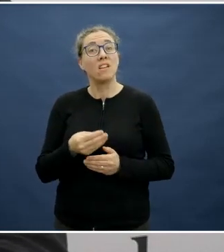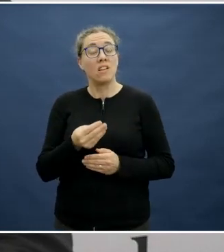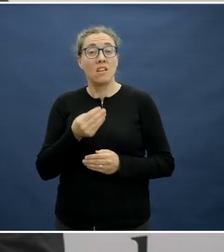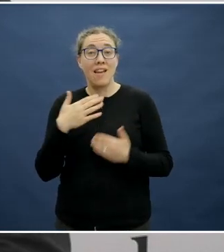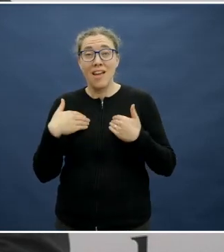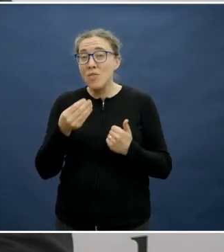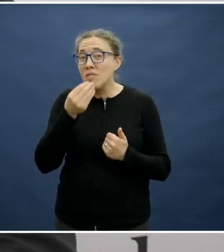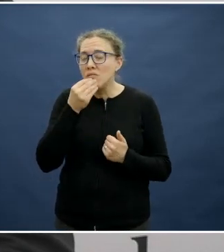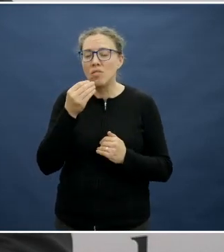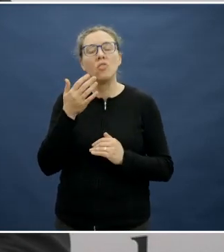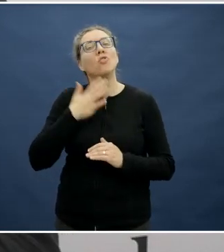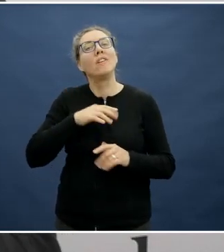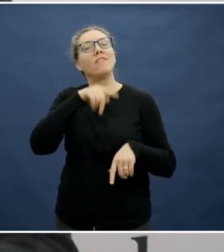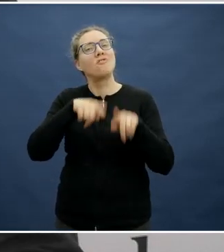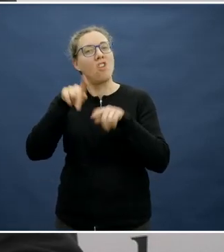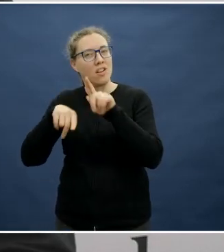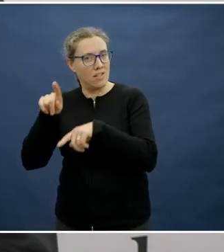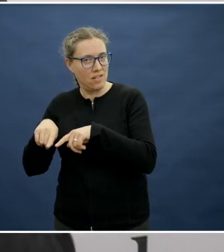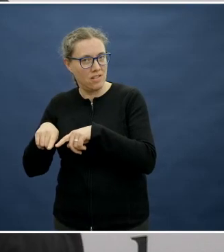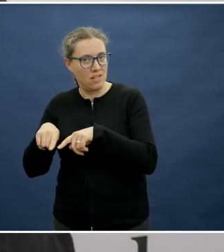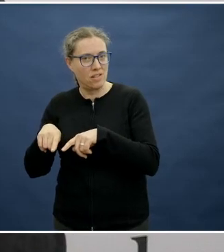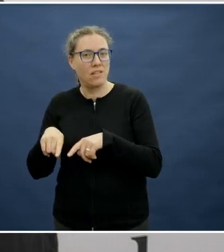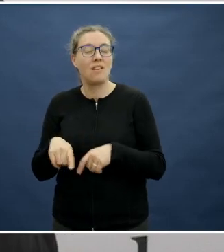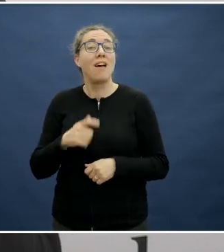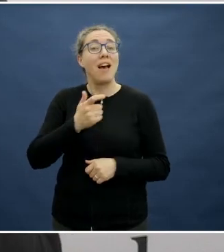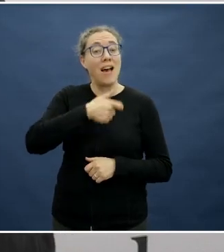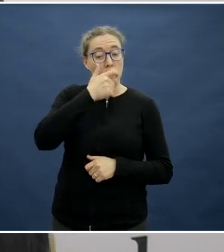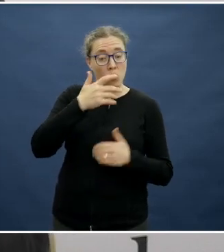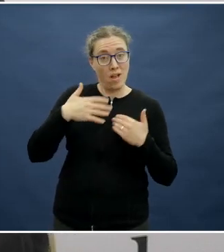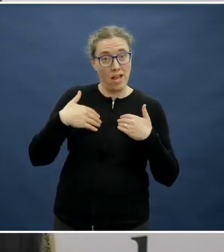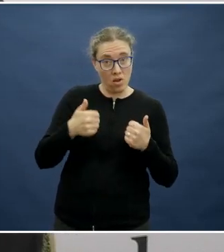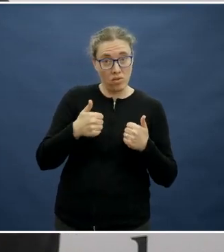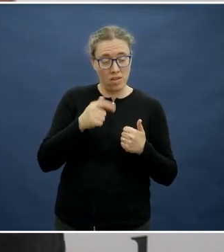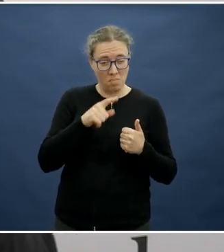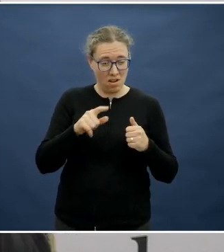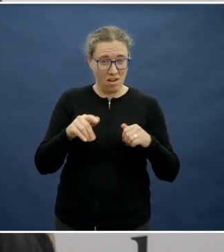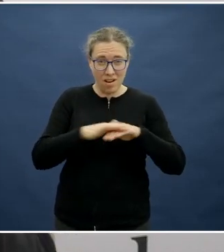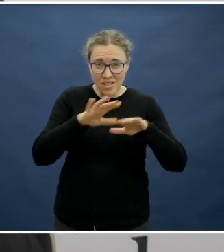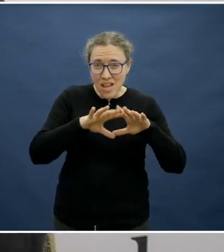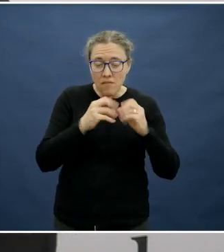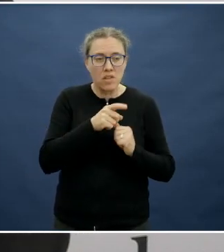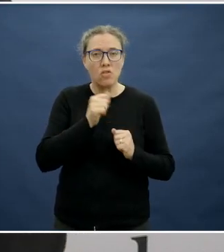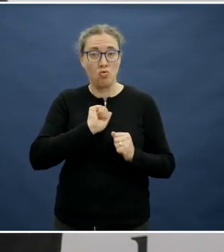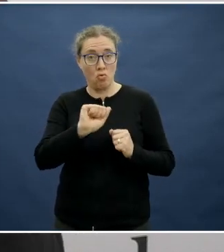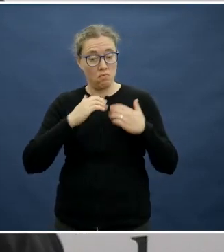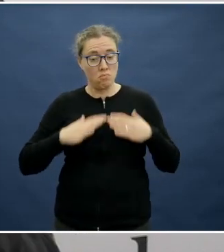It's about making sure you are ticking all of your nutrient needs. An apple is a healthy food but it can't meet all of your nutrient needs, no matter how many apples you eat.